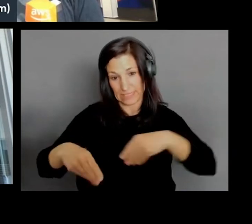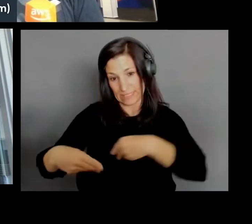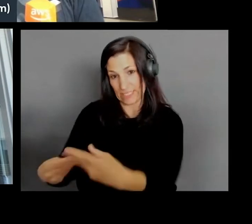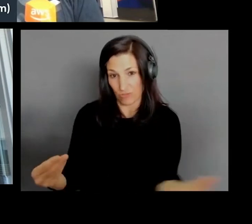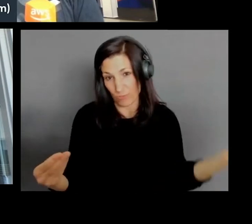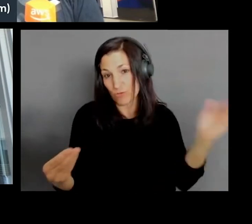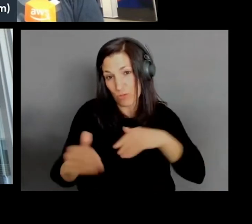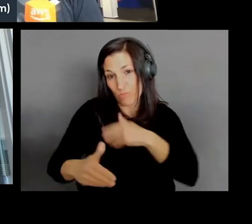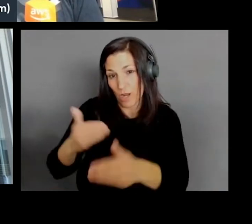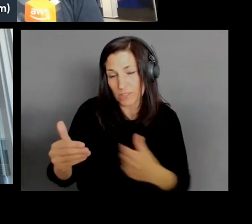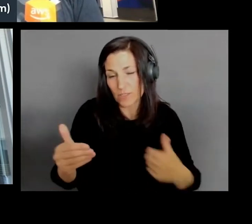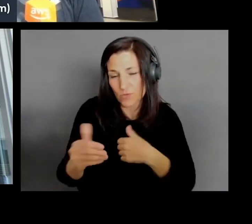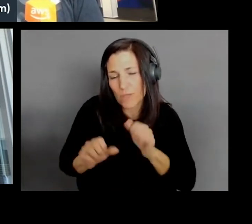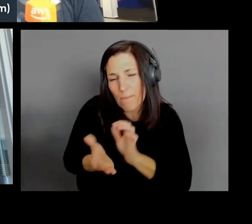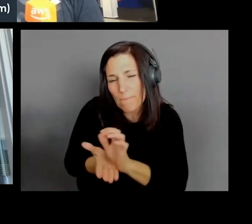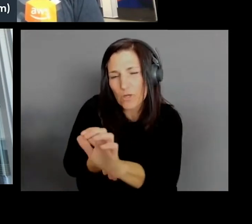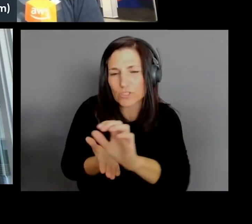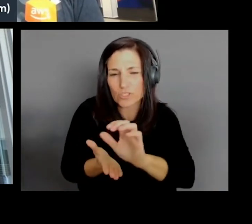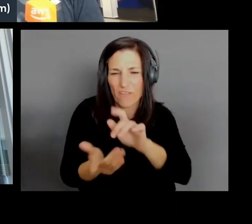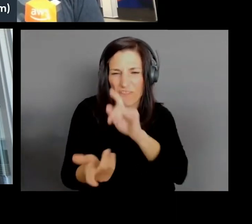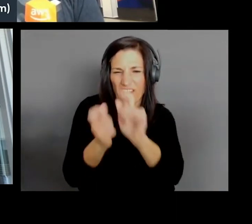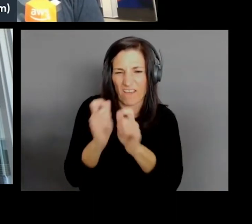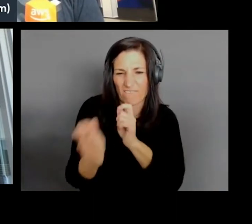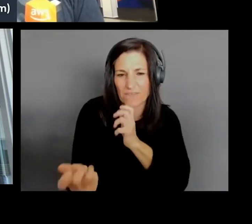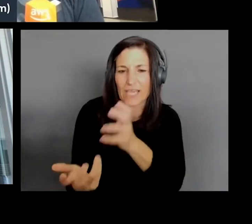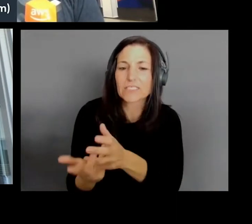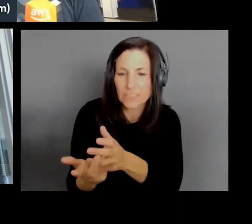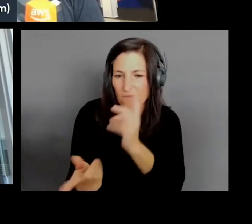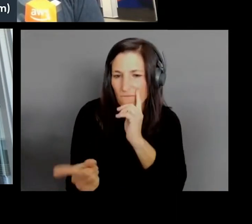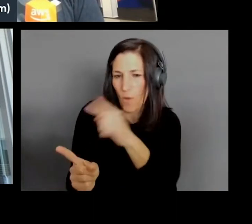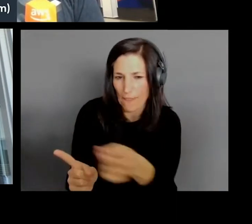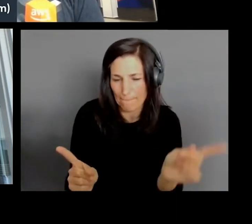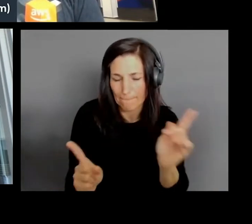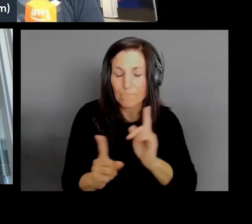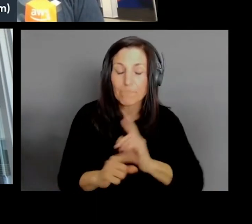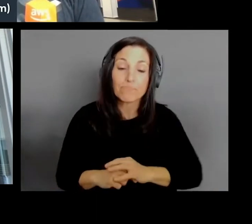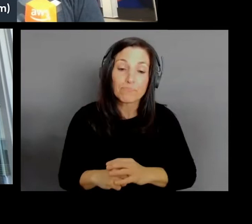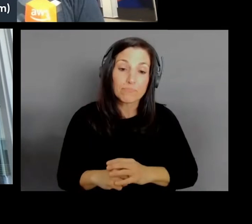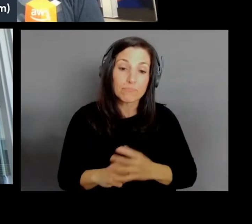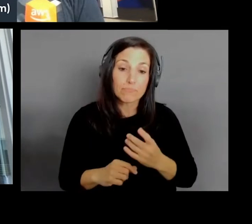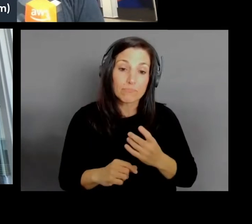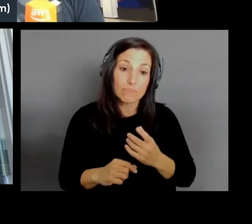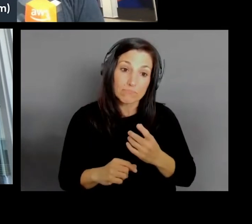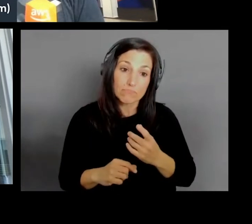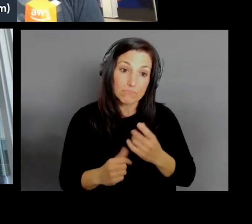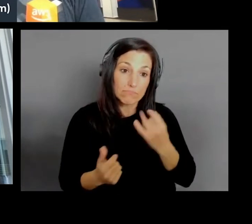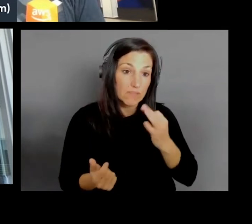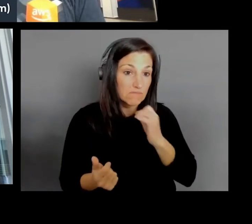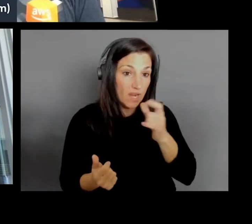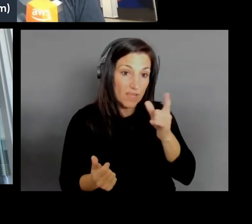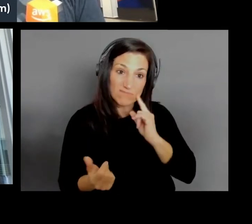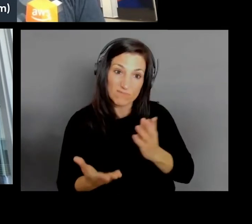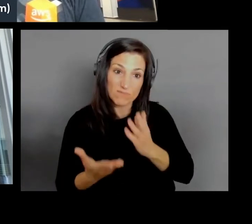Otherwise, you bring up a really good point 'cause enterprise software isn't typically something